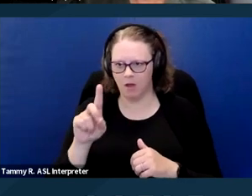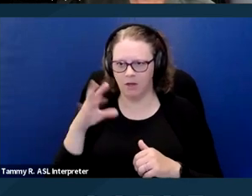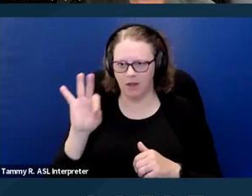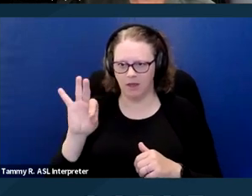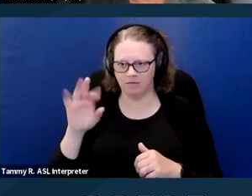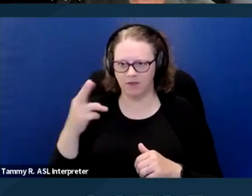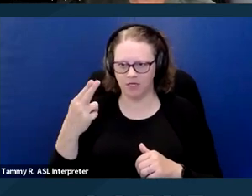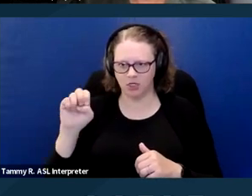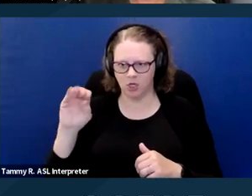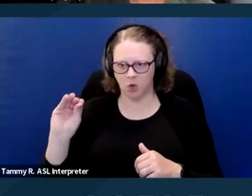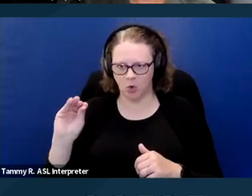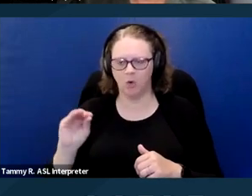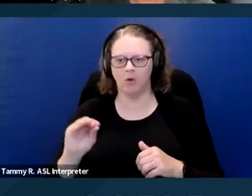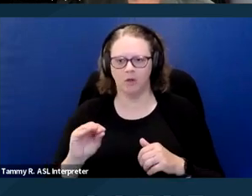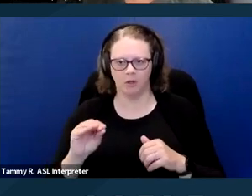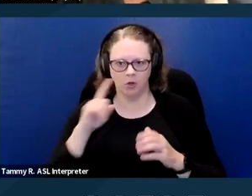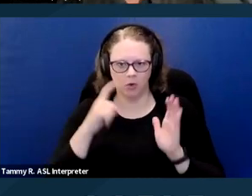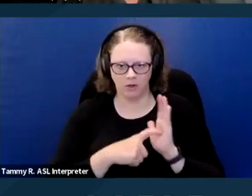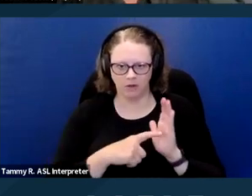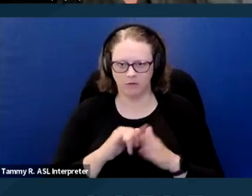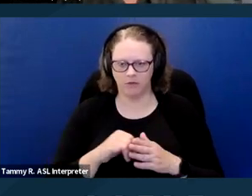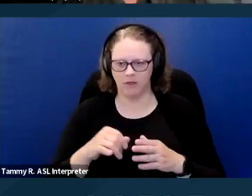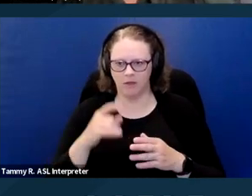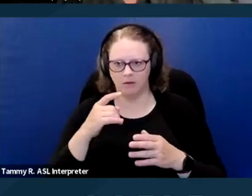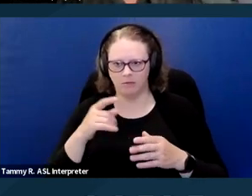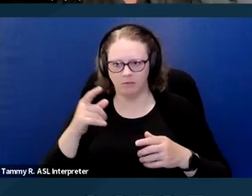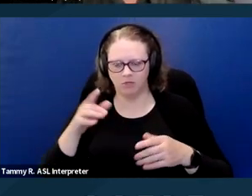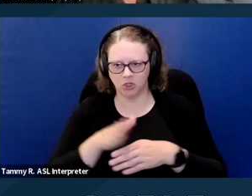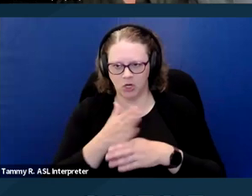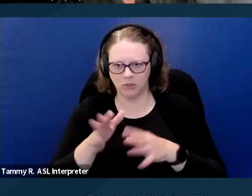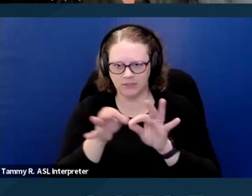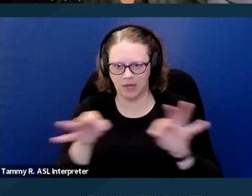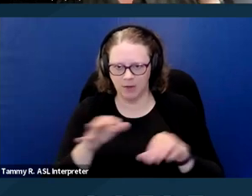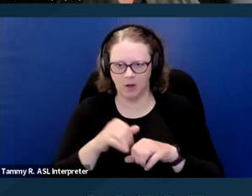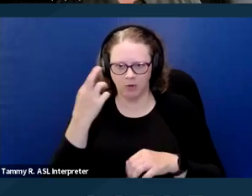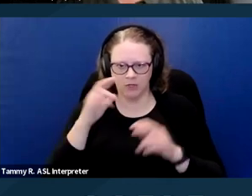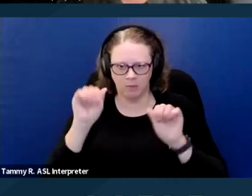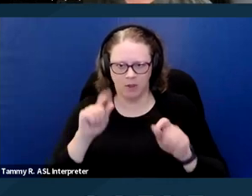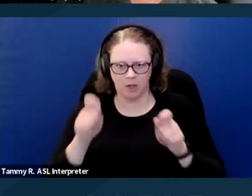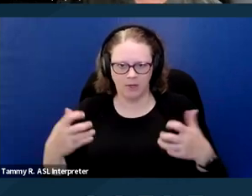the joint statement on reasonable accommodations, the Civil Rights Department's Emotional Support Animals